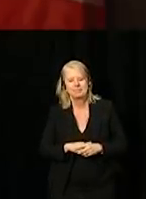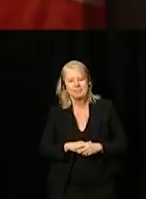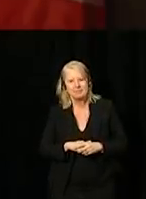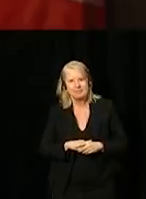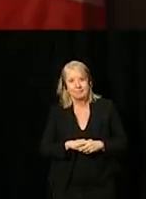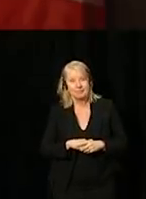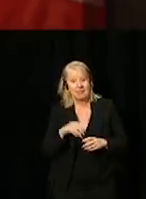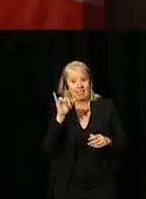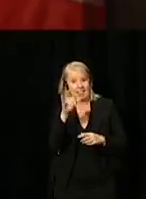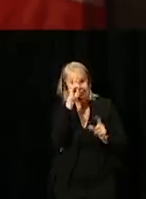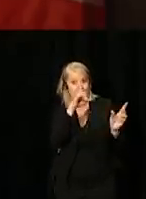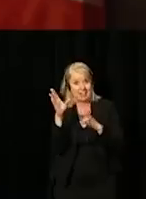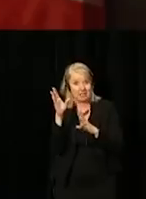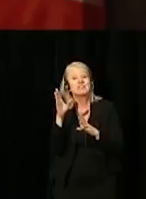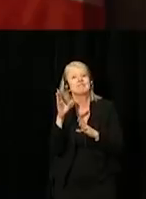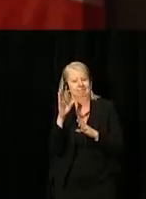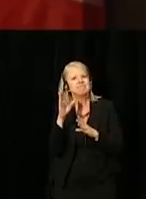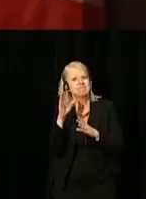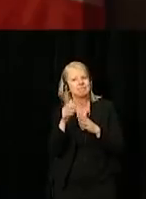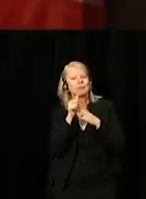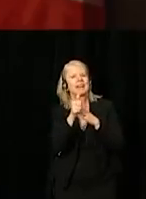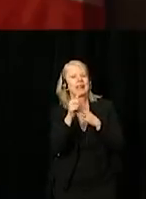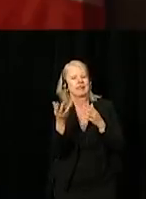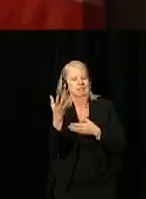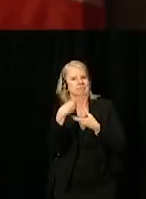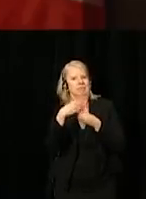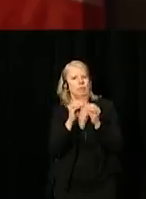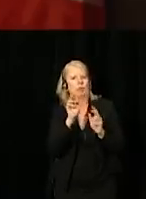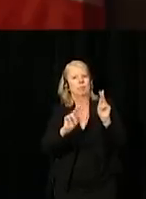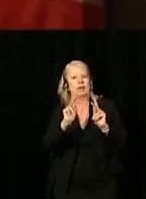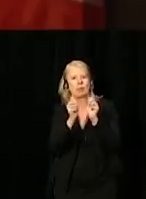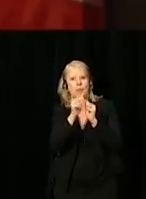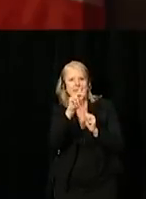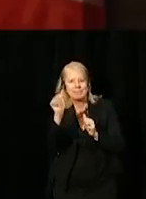This strategy will result in more persons with disabilities being employed